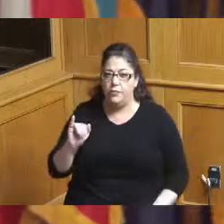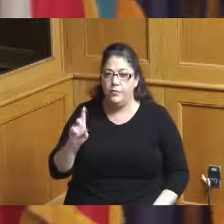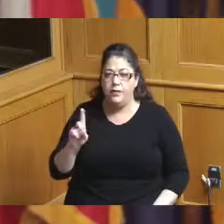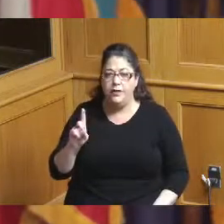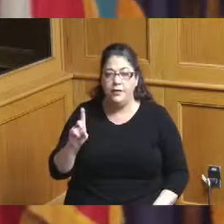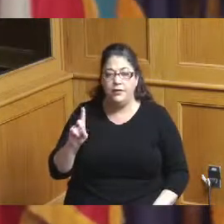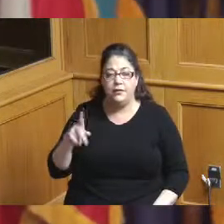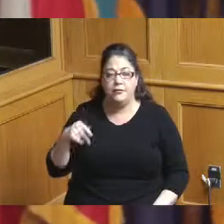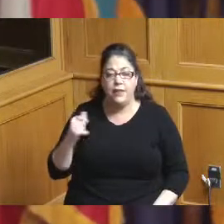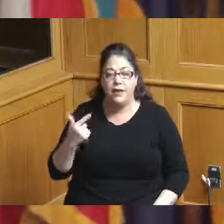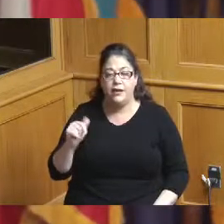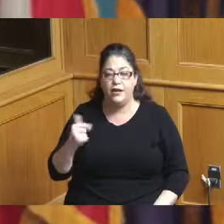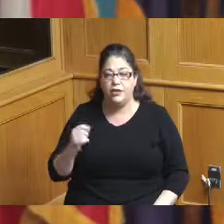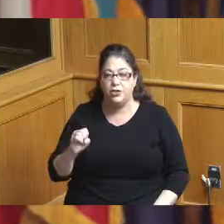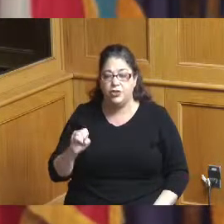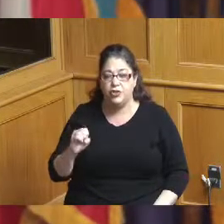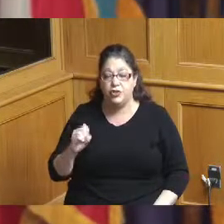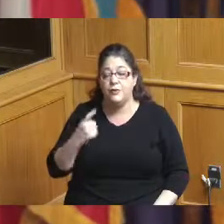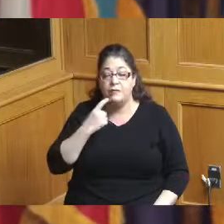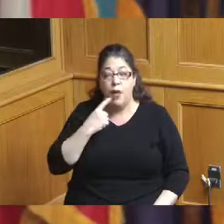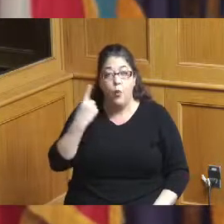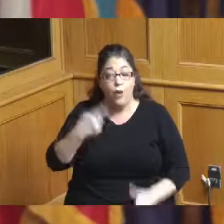I understand you're saying that one of the requirements is a hotel